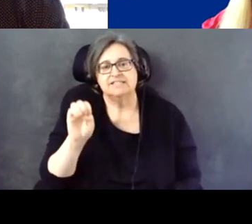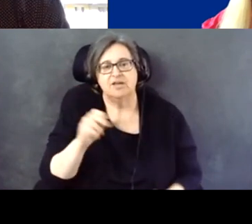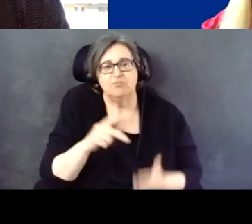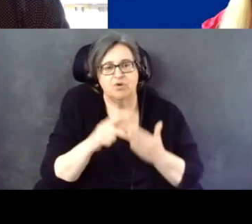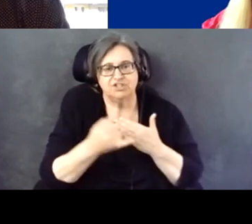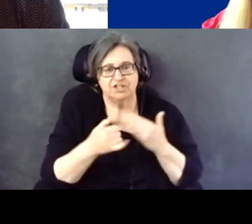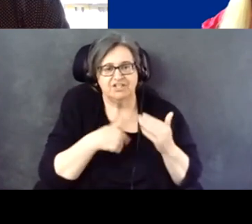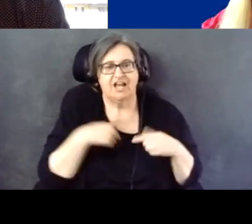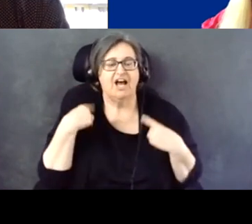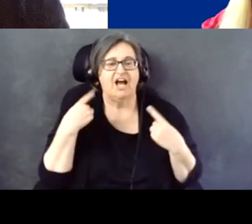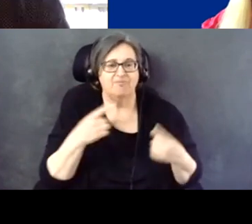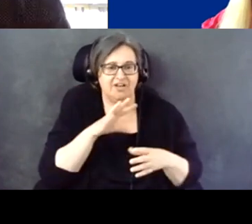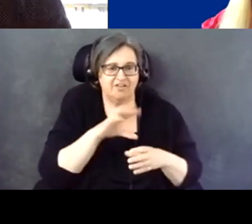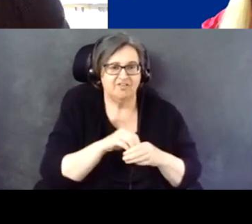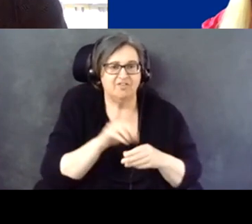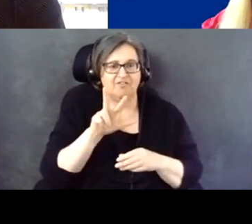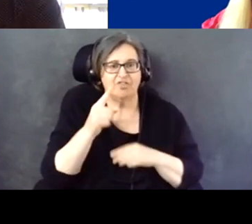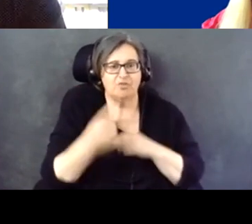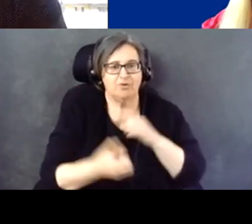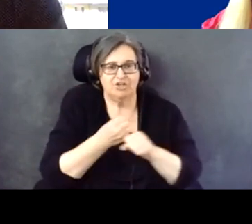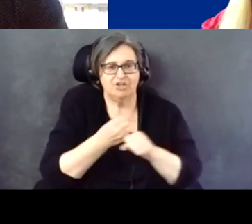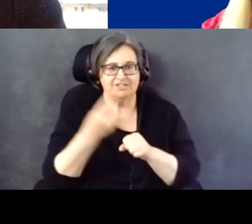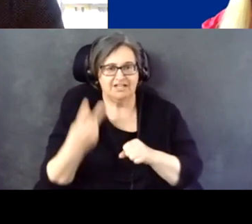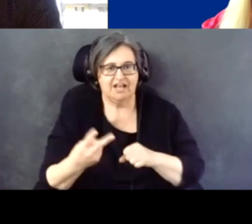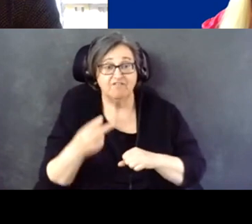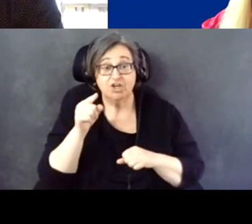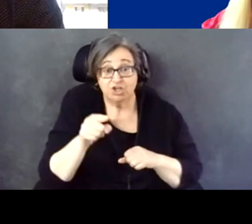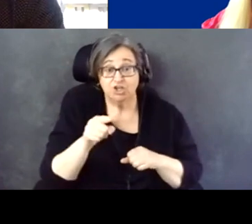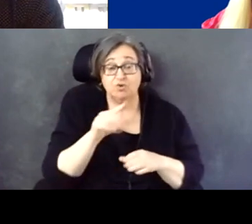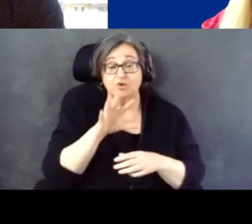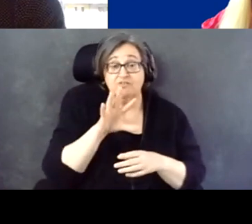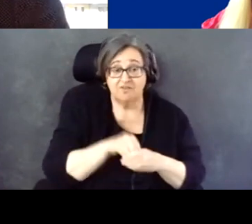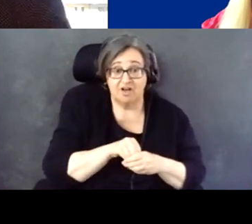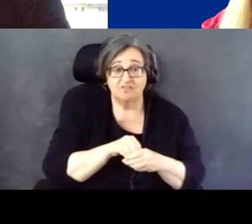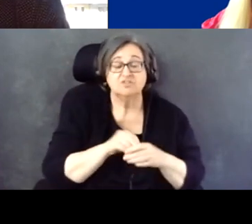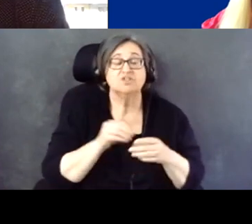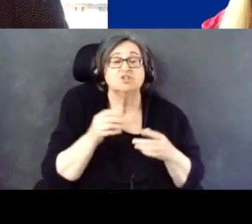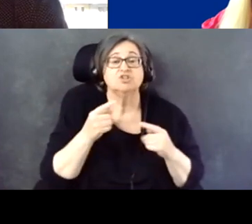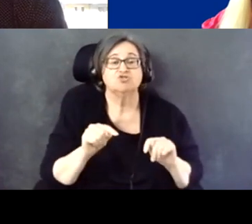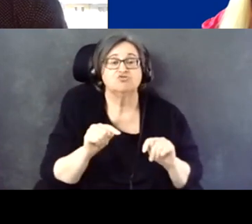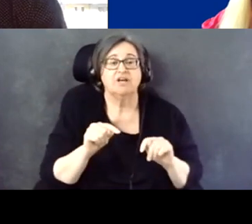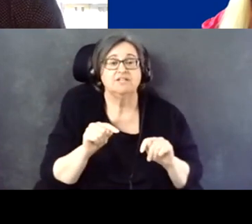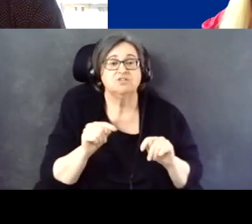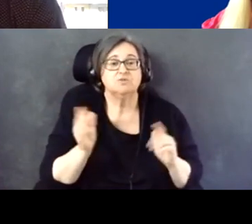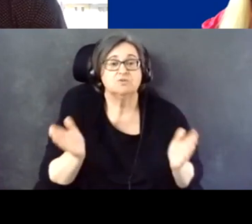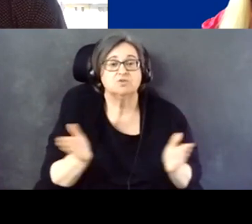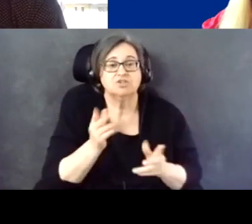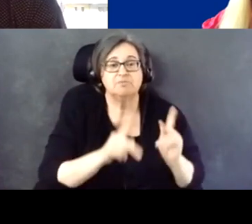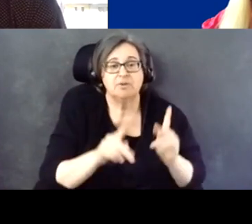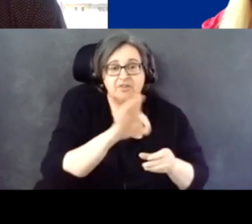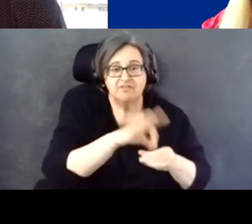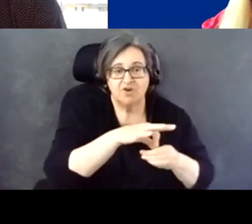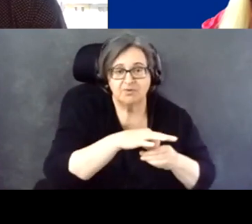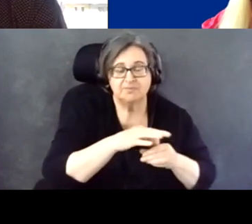three and a half year and you yourself have been on the ground trying to get the vote